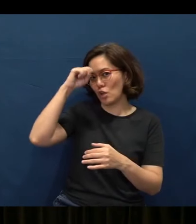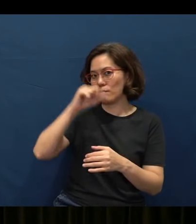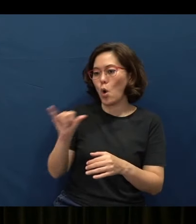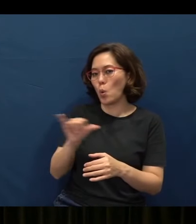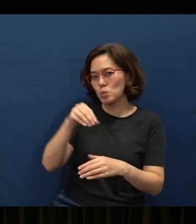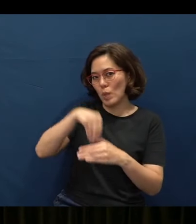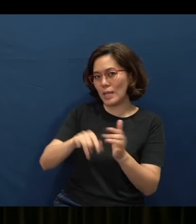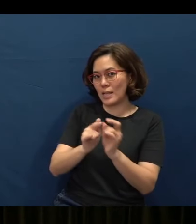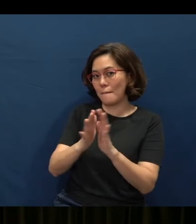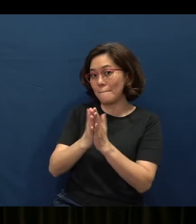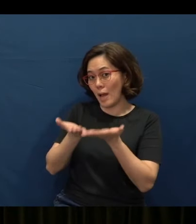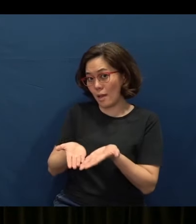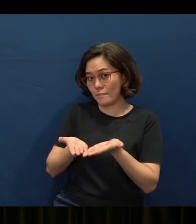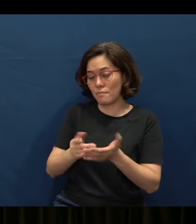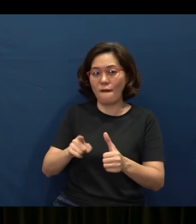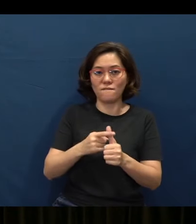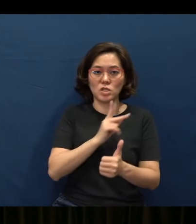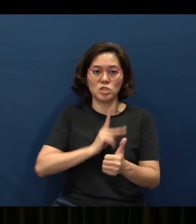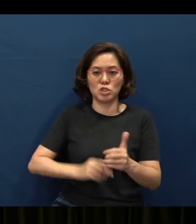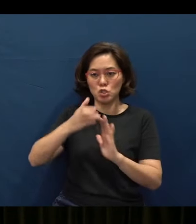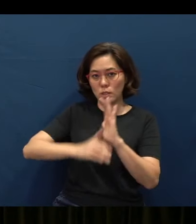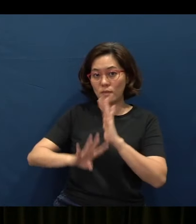This was what 1 Kings chapter 4 mentioned.